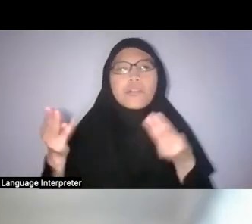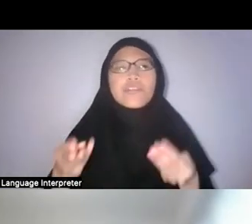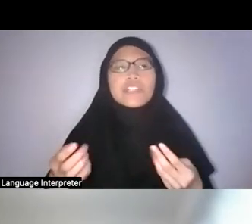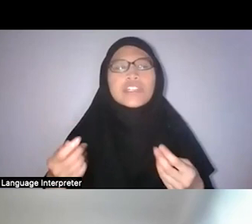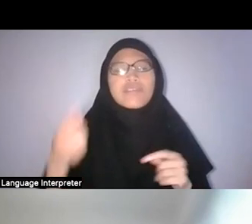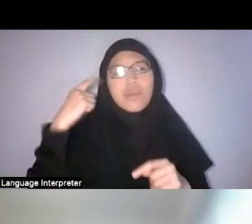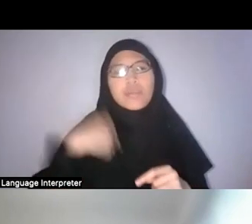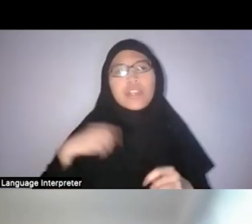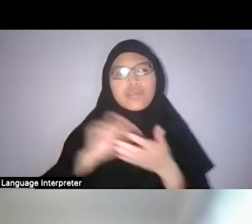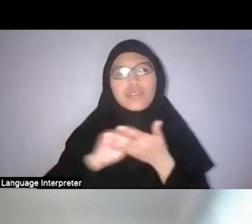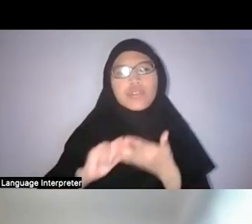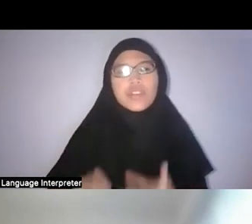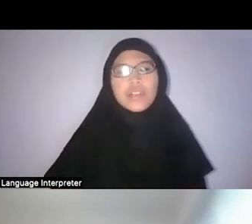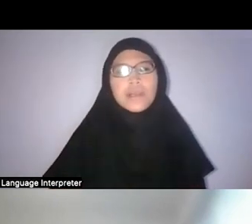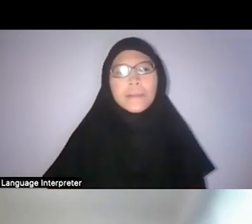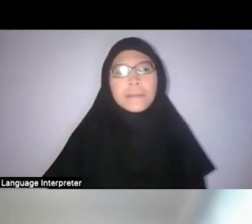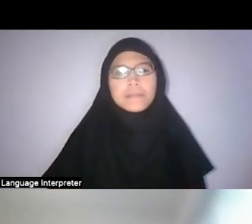The other thing is I think